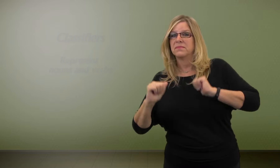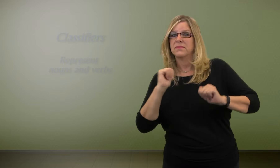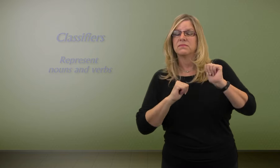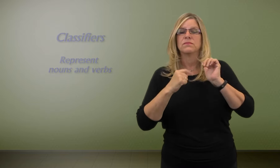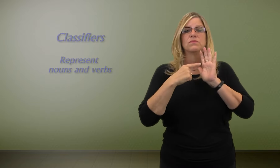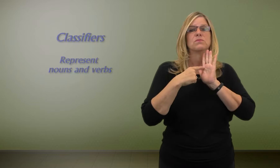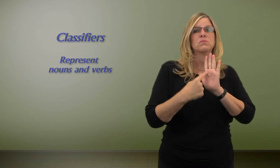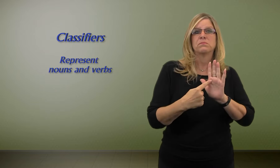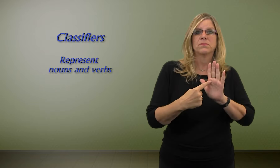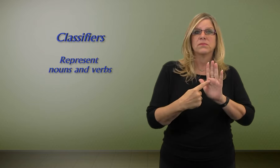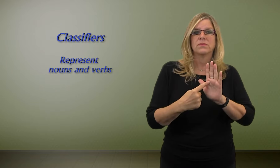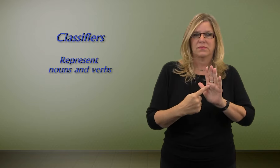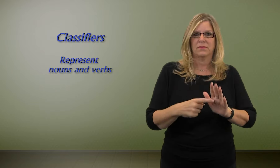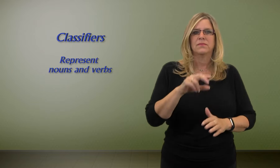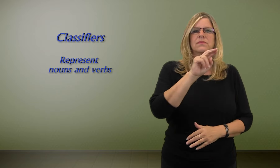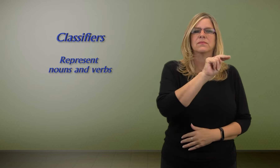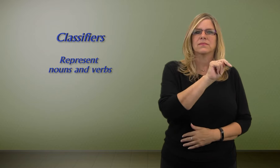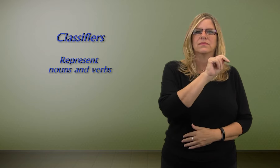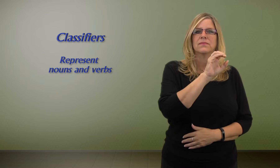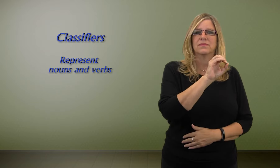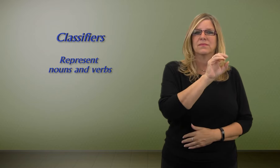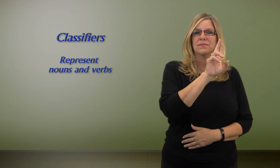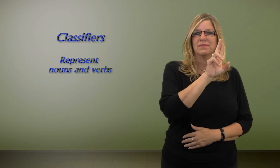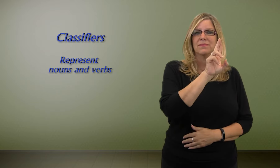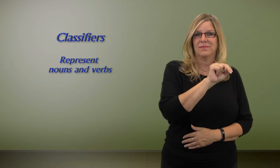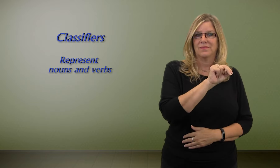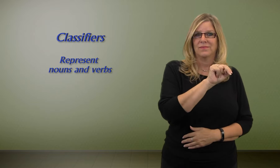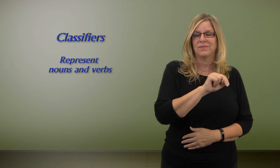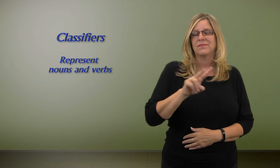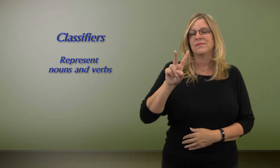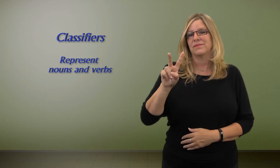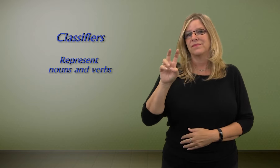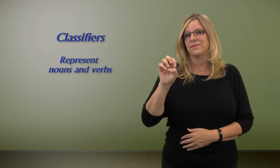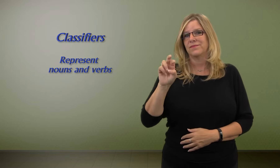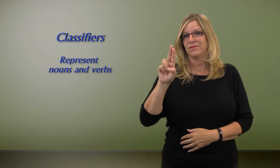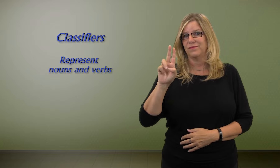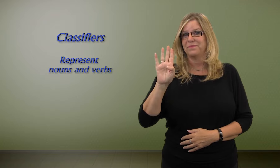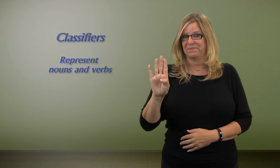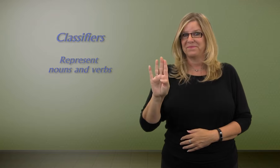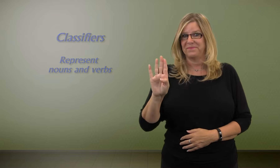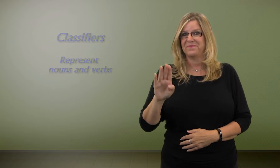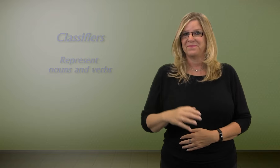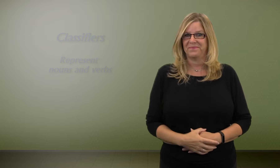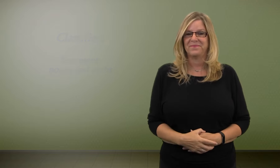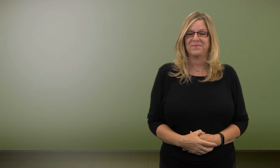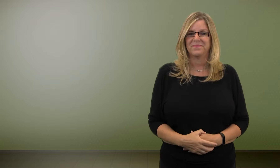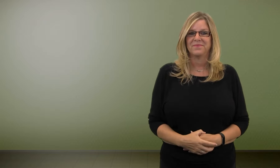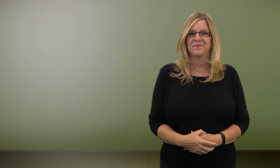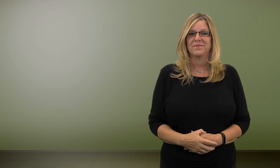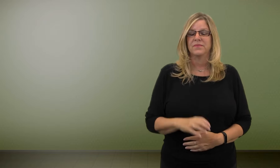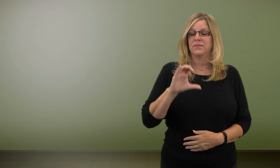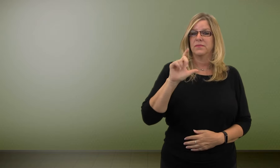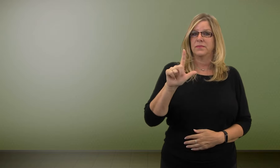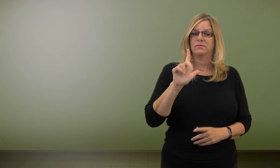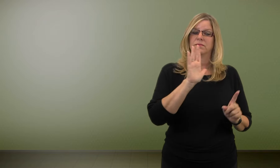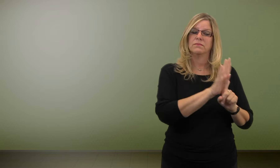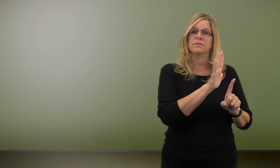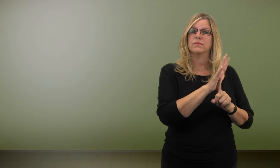pantomime to represent either nouns or verbs.